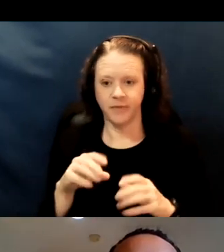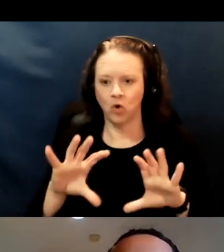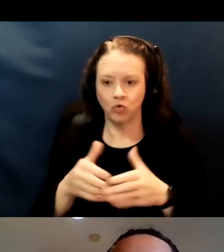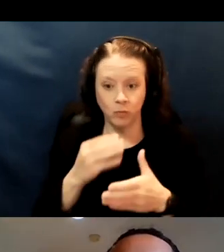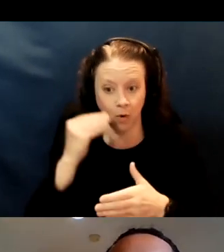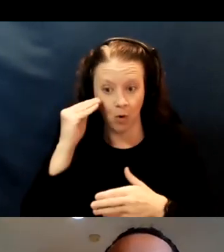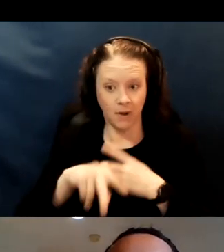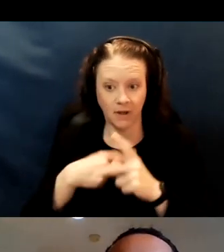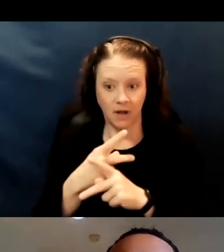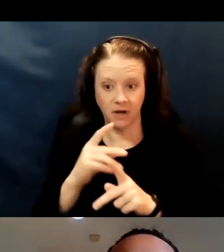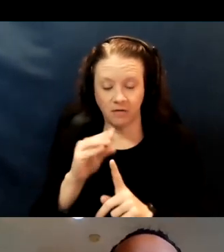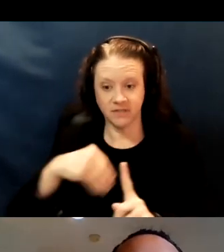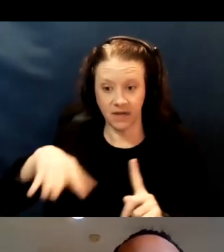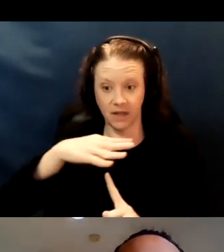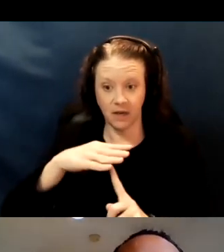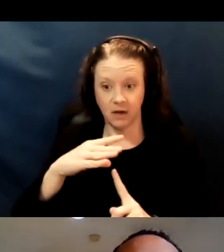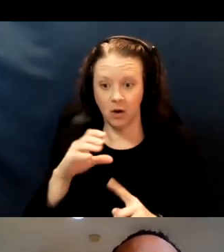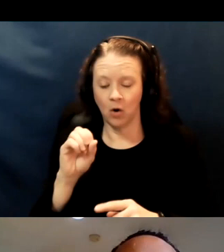or an apartment complex, for example.